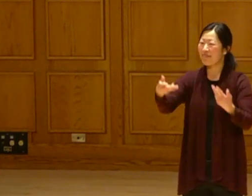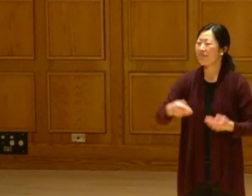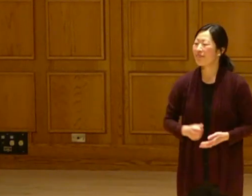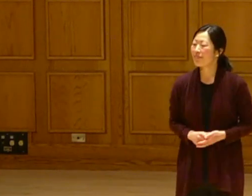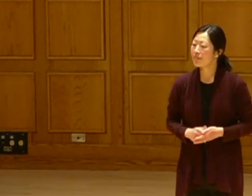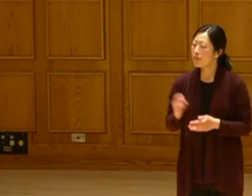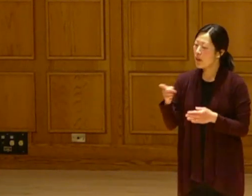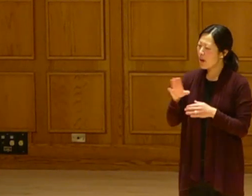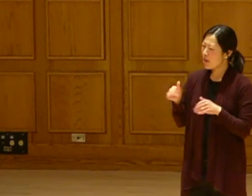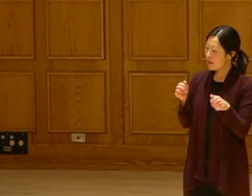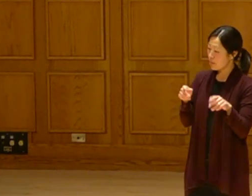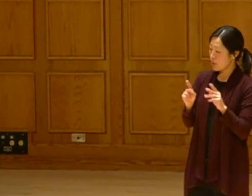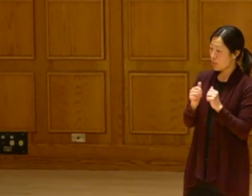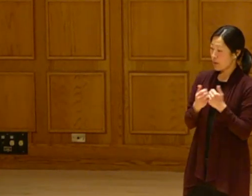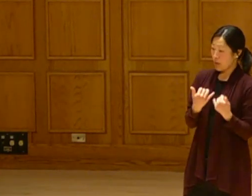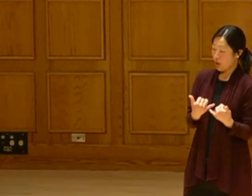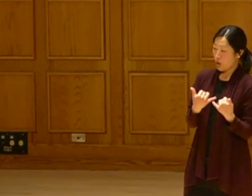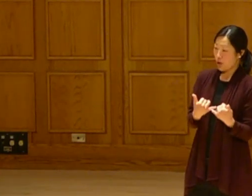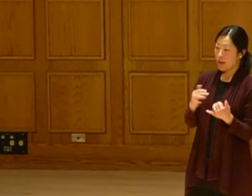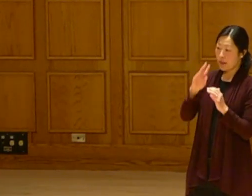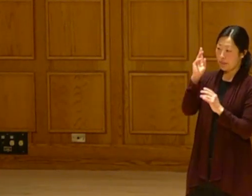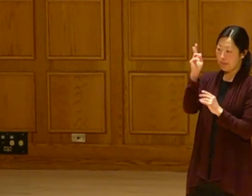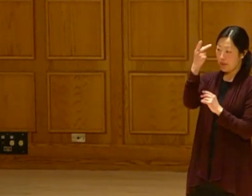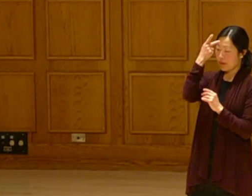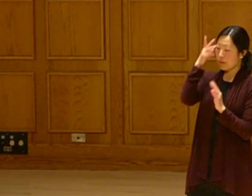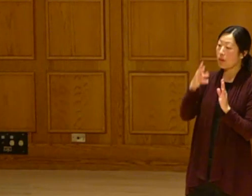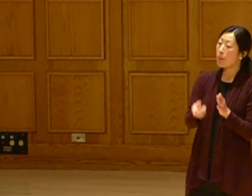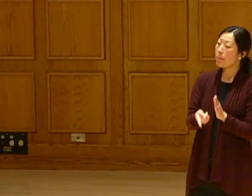Scholastica. I think that would be really cool.